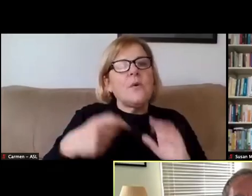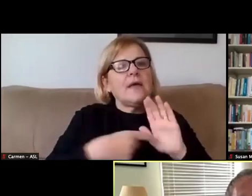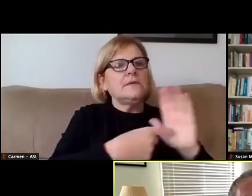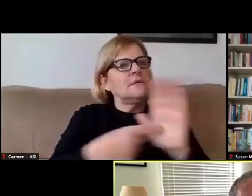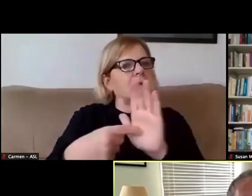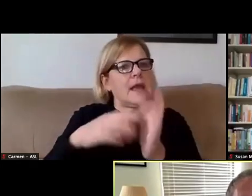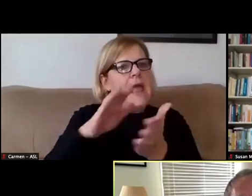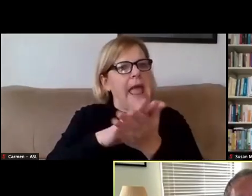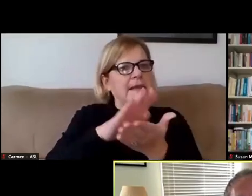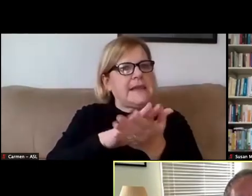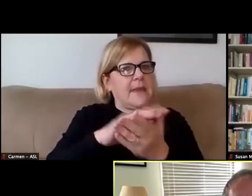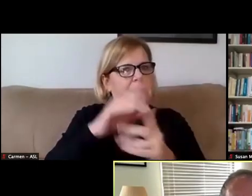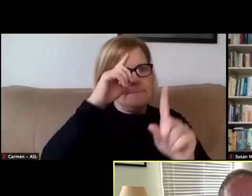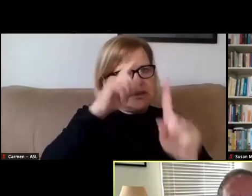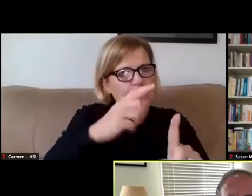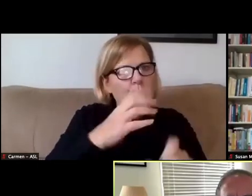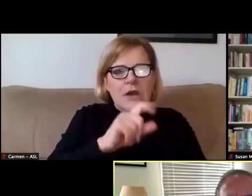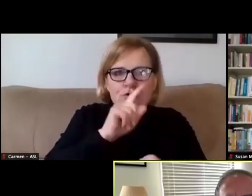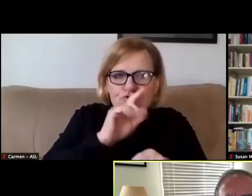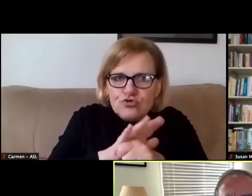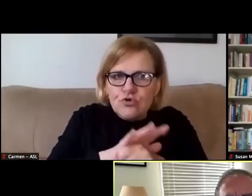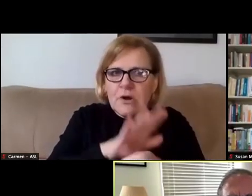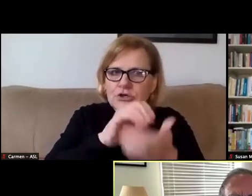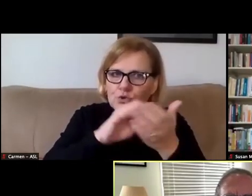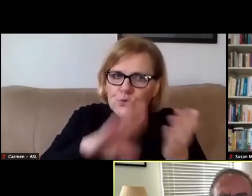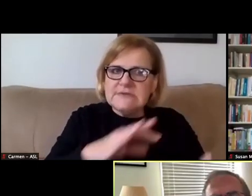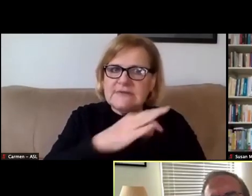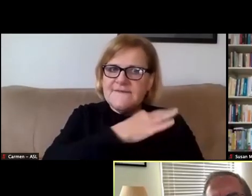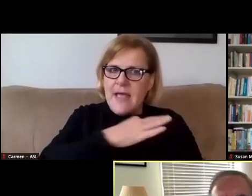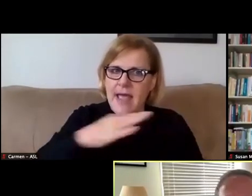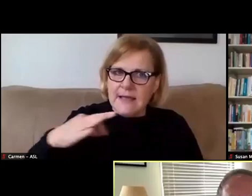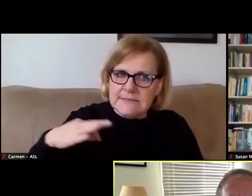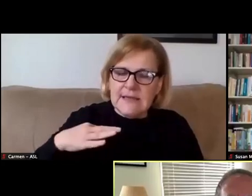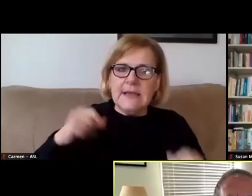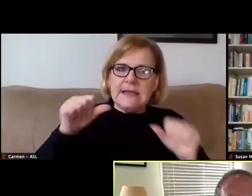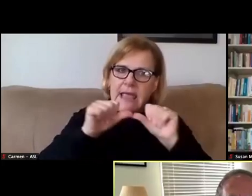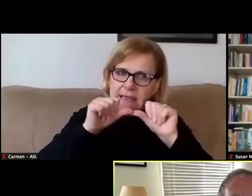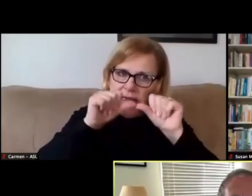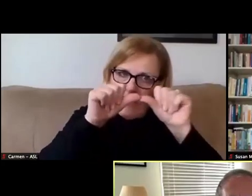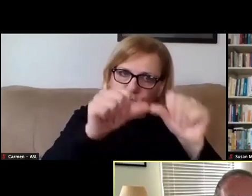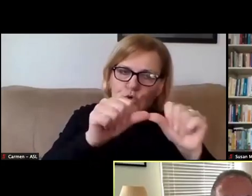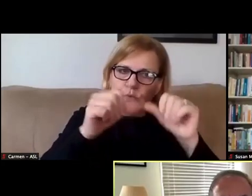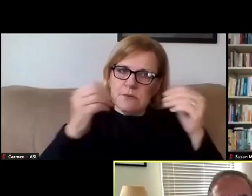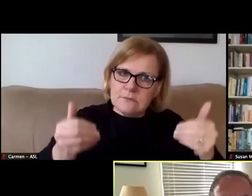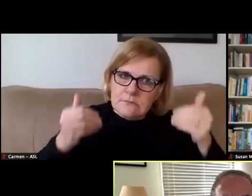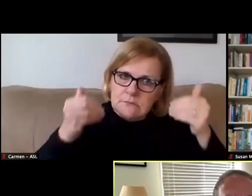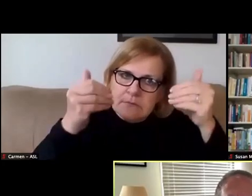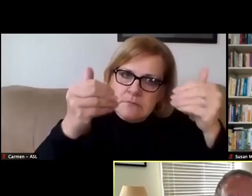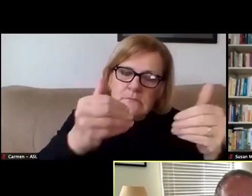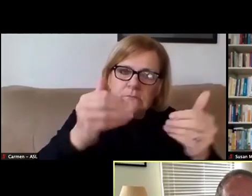We wanna ensure that all of our students and faculty can continue to advance their academic goals